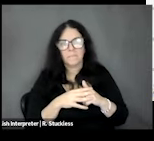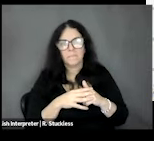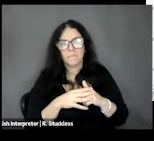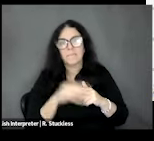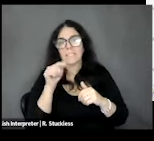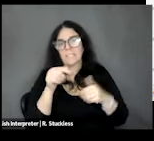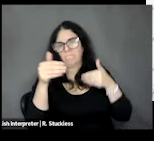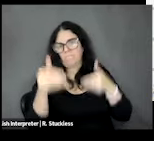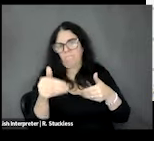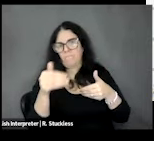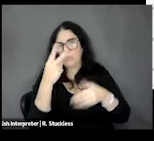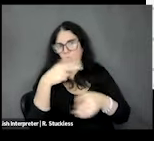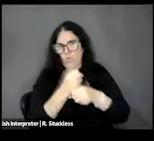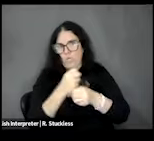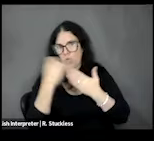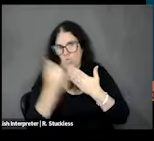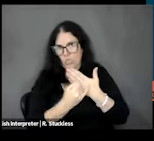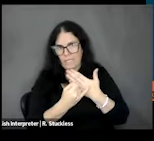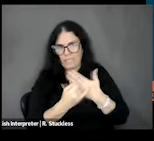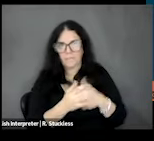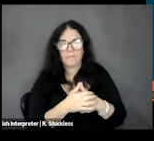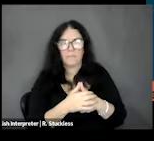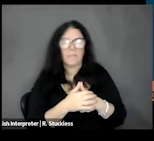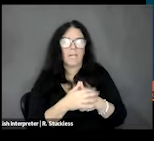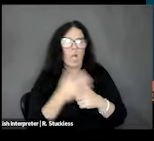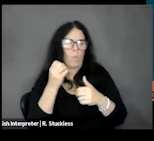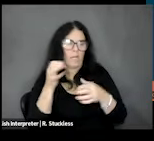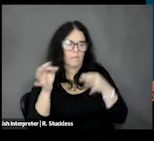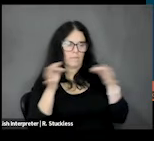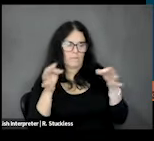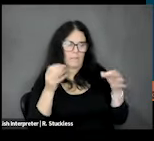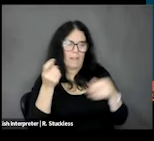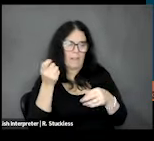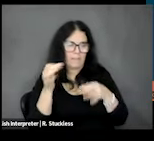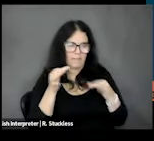project. I just want to kind of flip through it just to give you kind of an idea of what we're